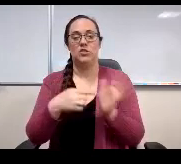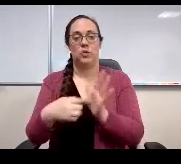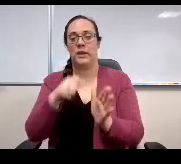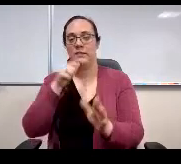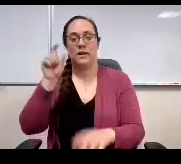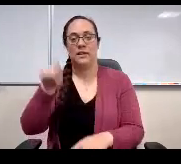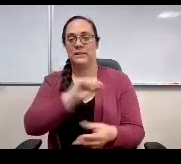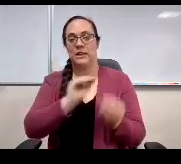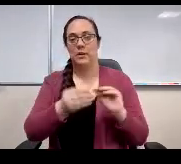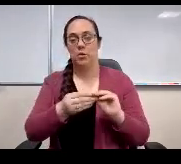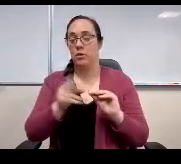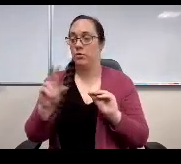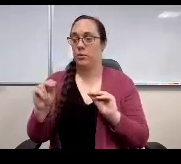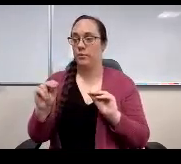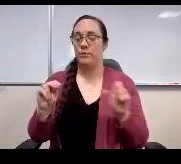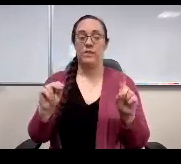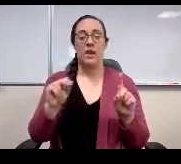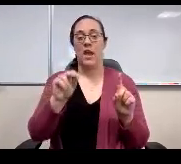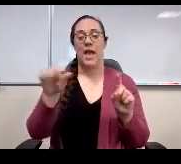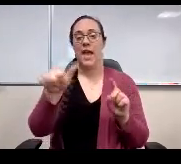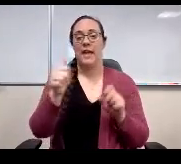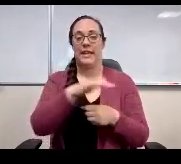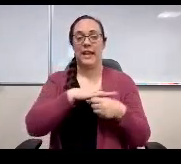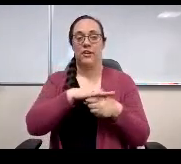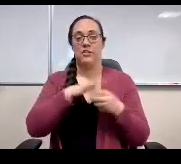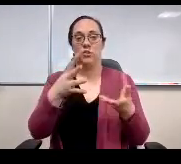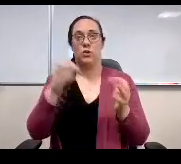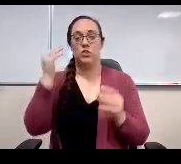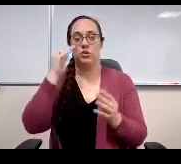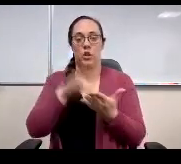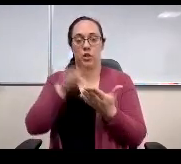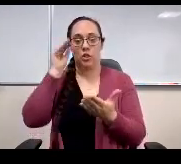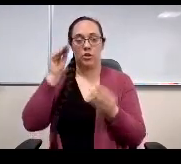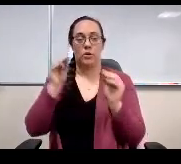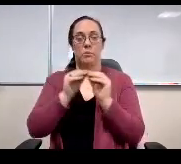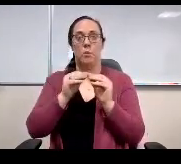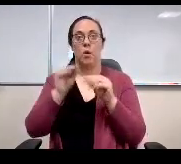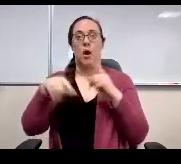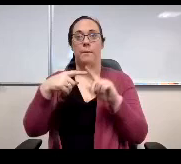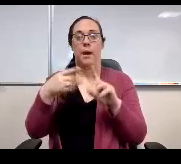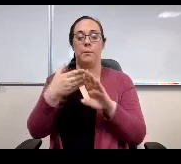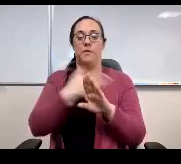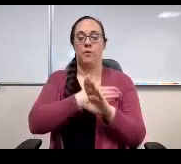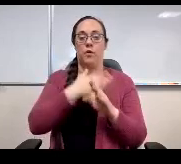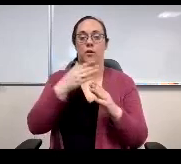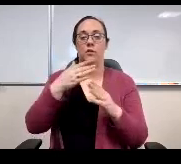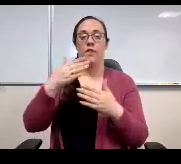No, and are there any areas you would like to learn more about prior to presentation of the next monitoring report?